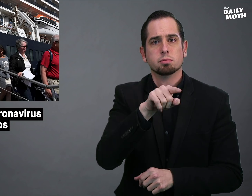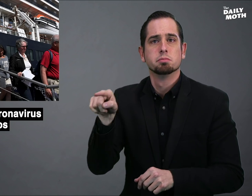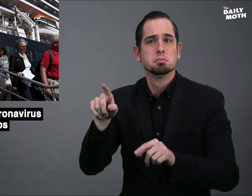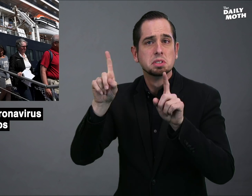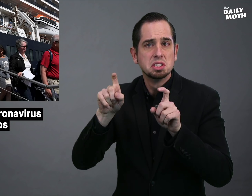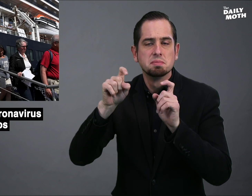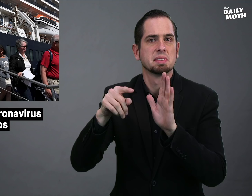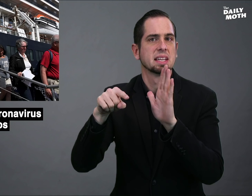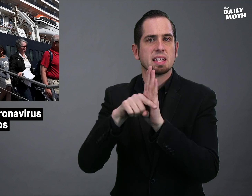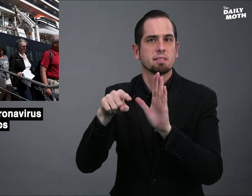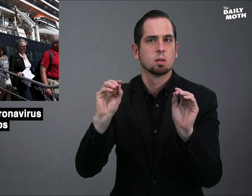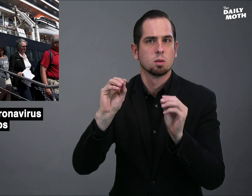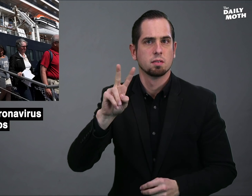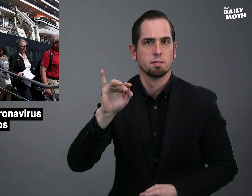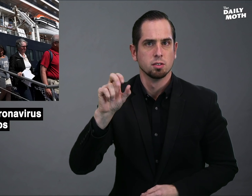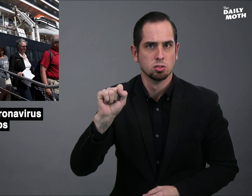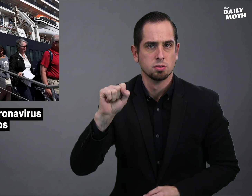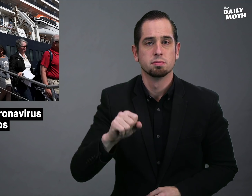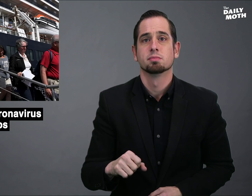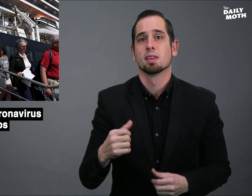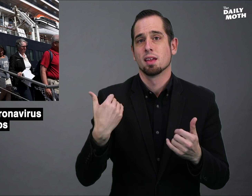they tested negative for the virus.